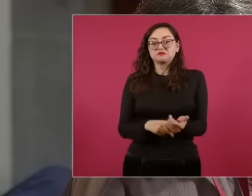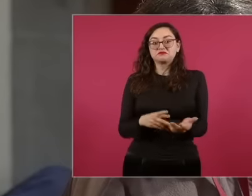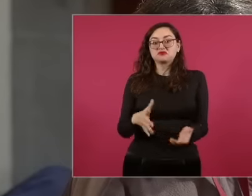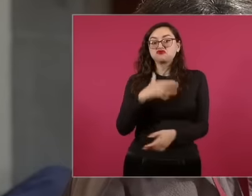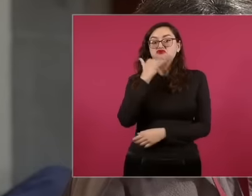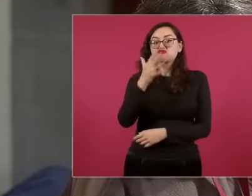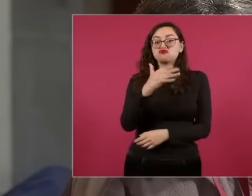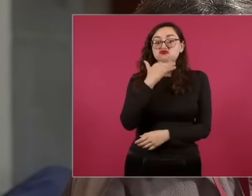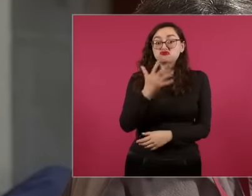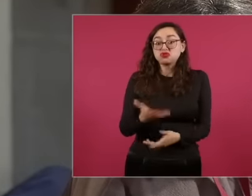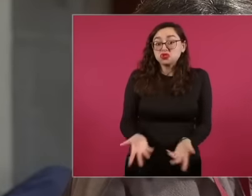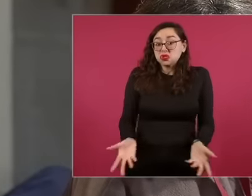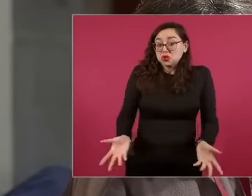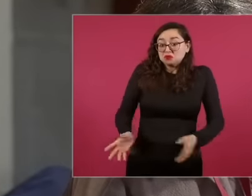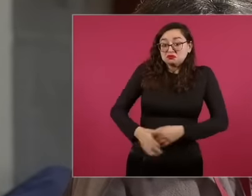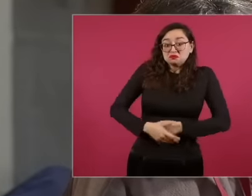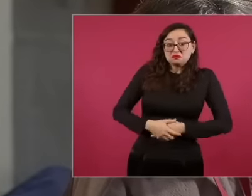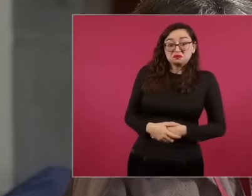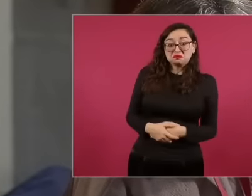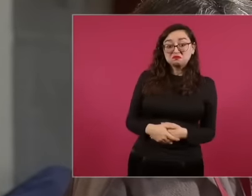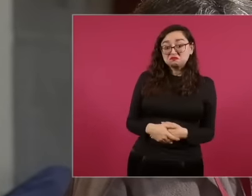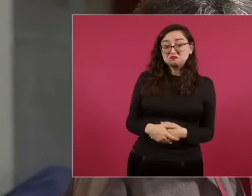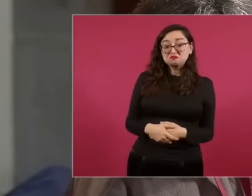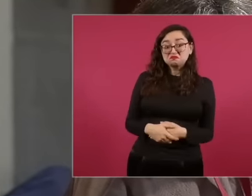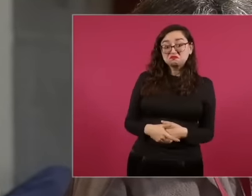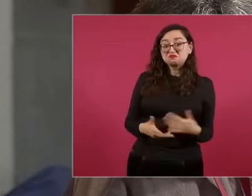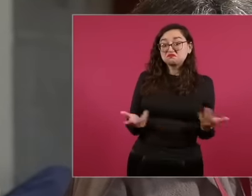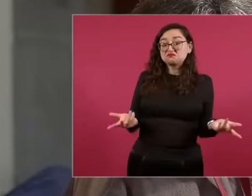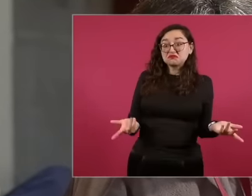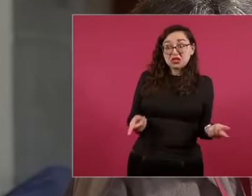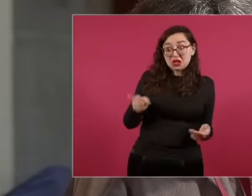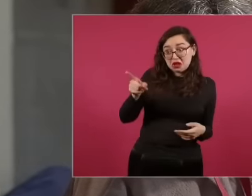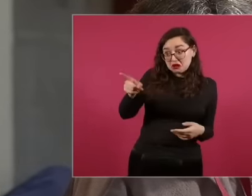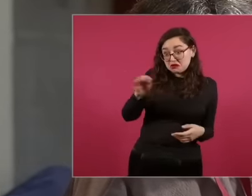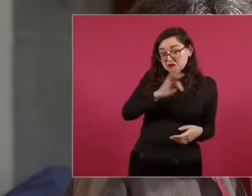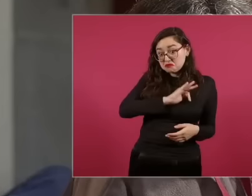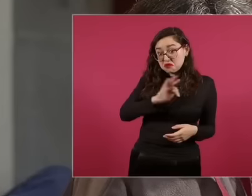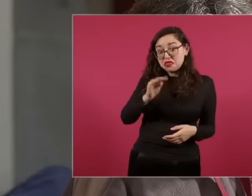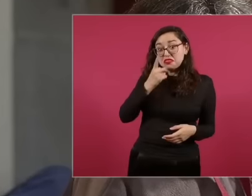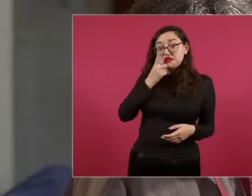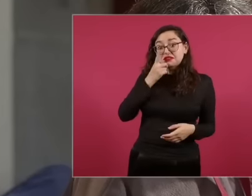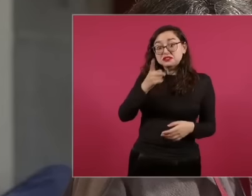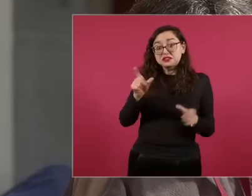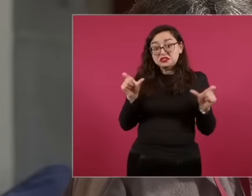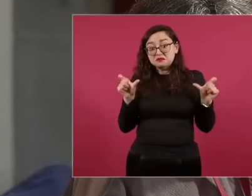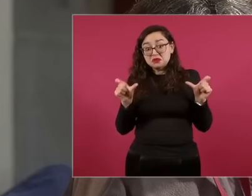I don't know if the admiral can tell us how many sailors or customs civilians are imprisoned